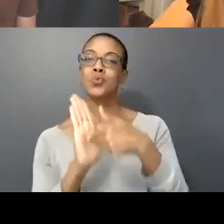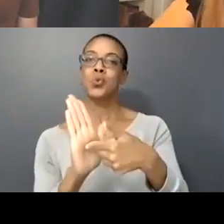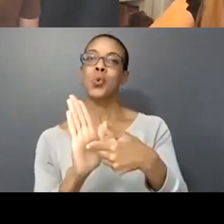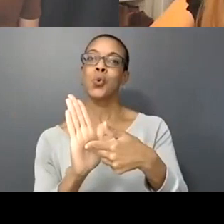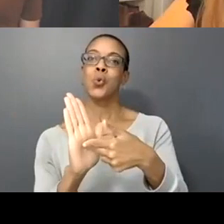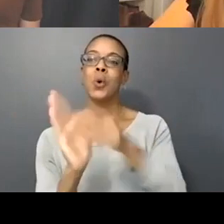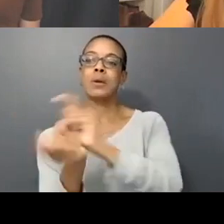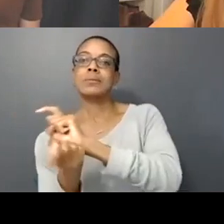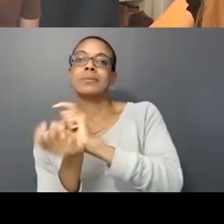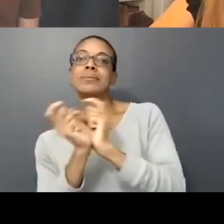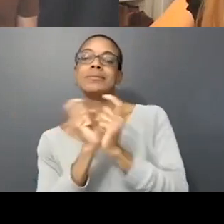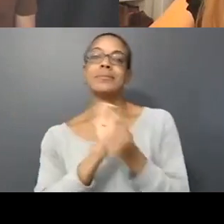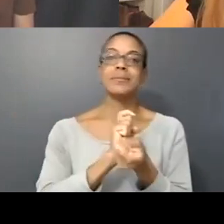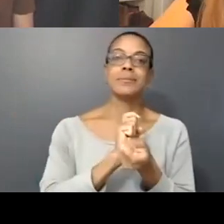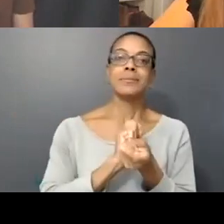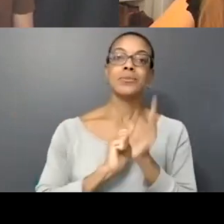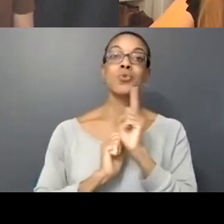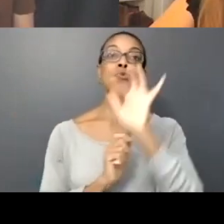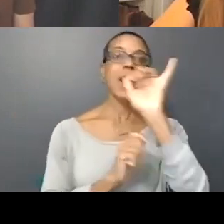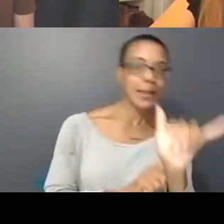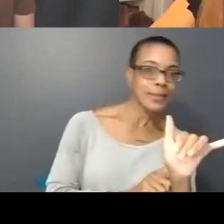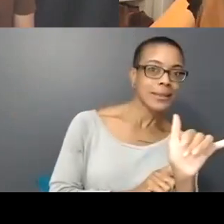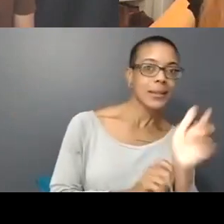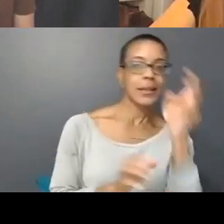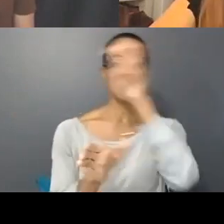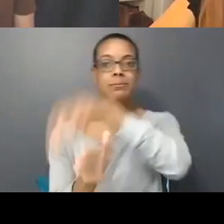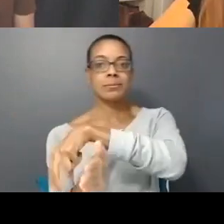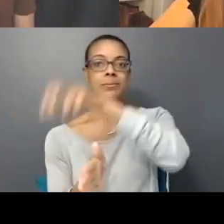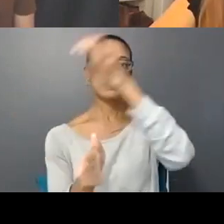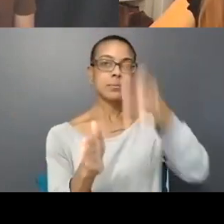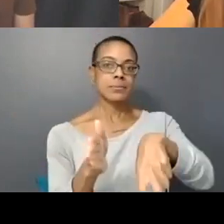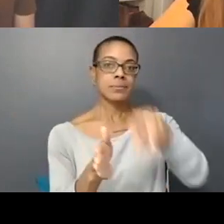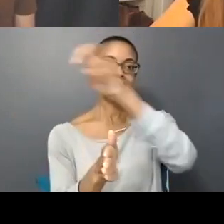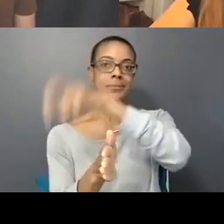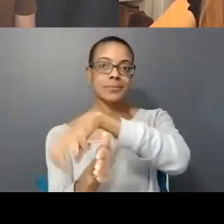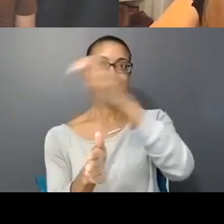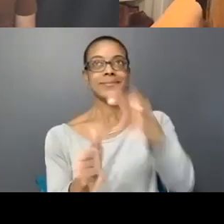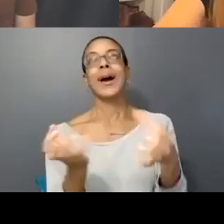of reality and come back, right? So that was a kind of thing I was going to share in the beginning.